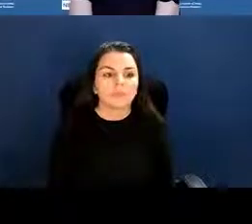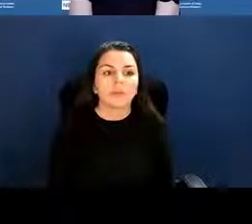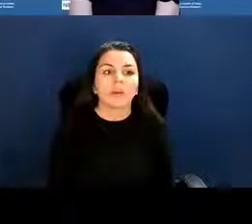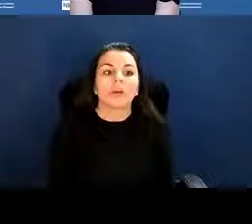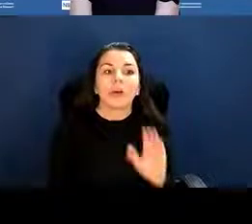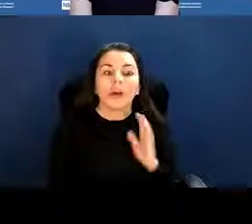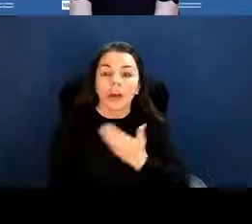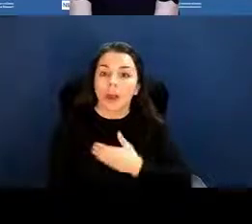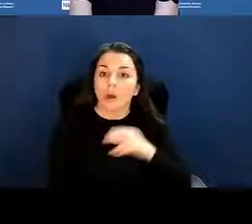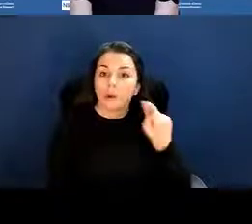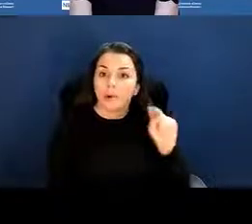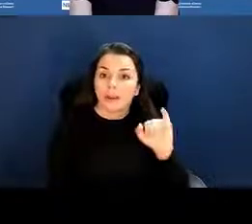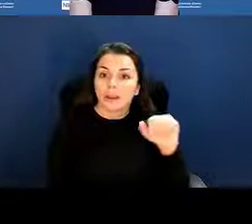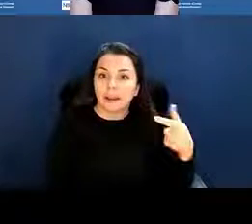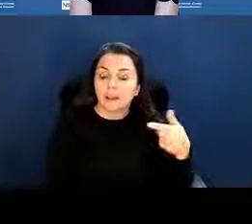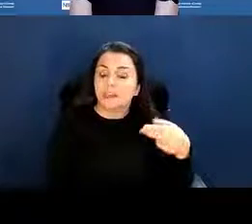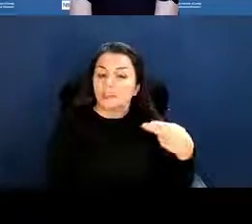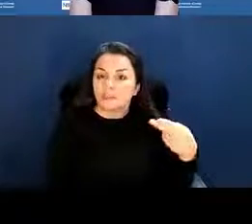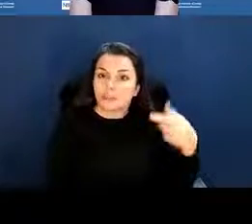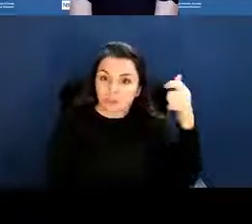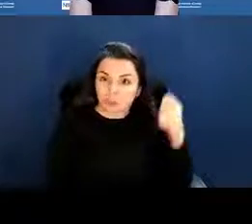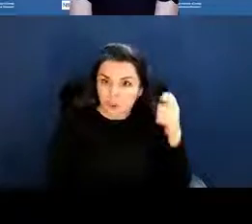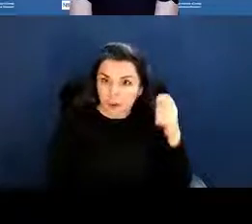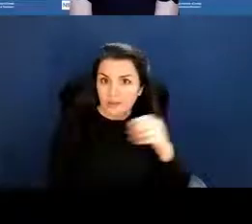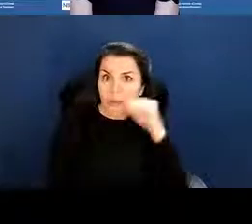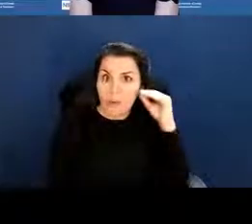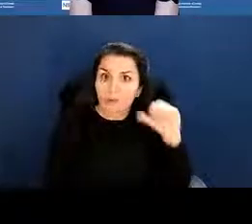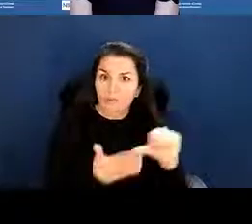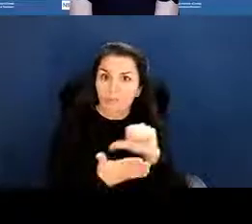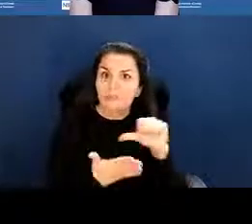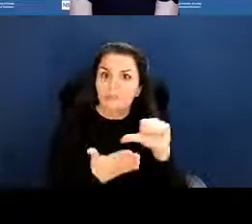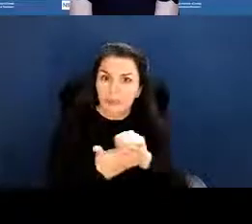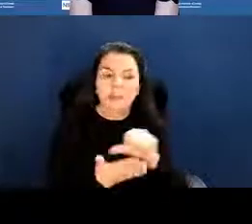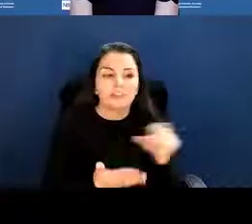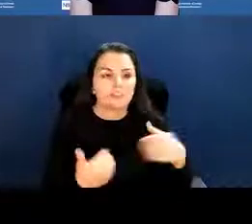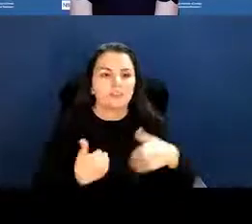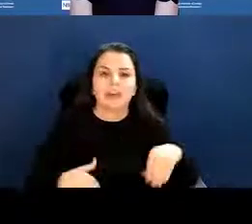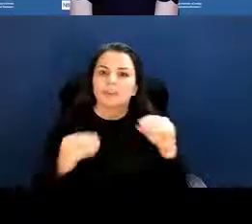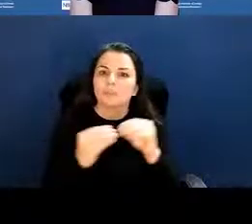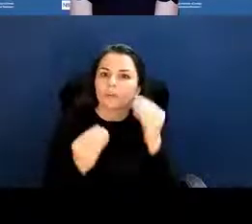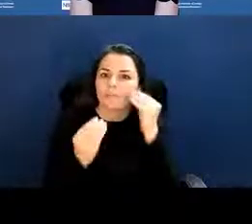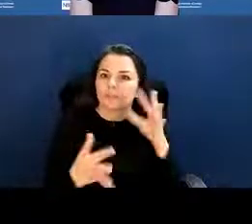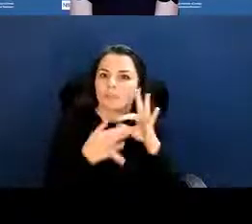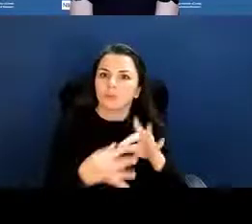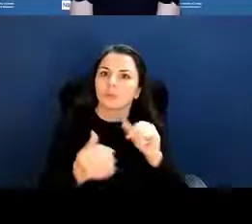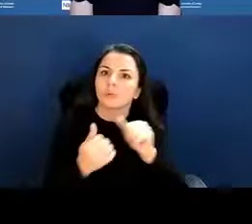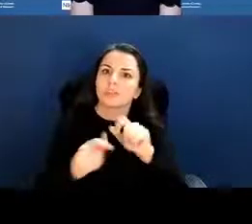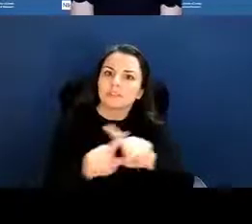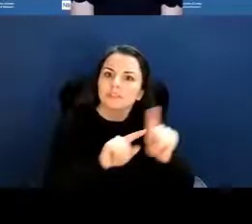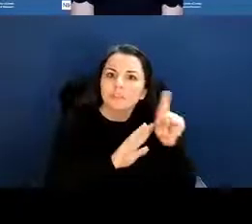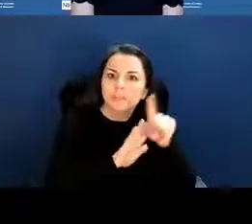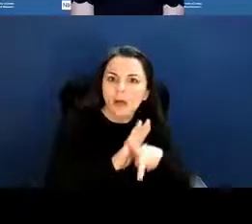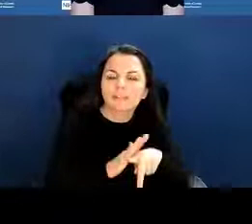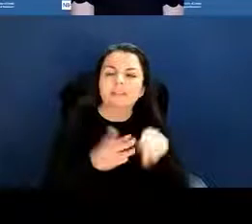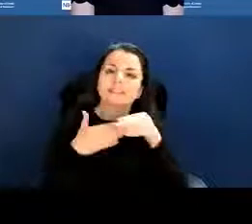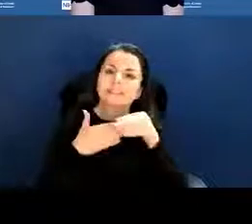grants.NIH.gov, provides links to NIH policies and guidance on the entire grants process,